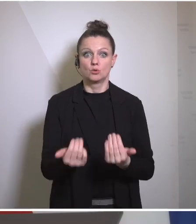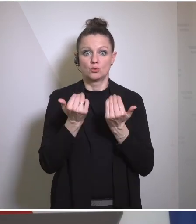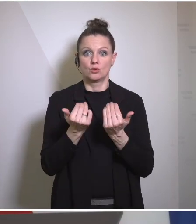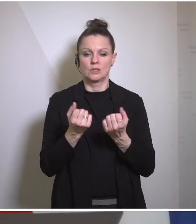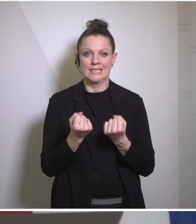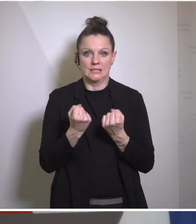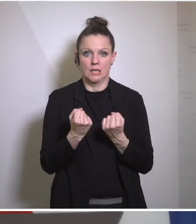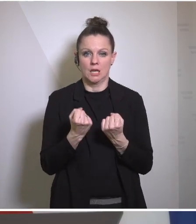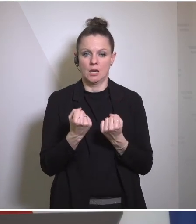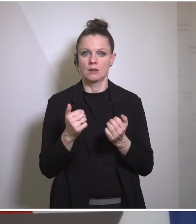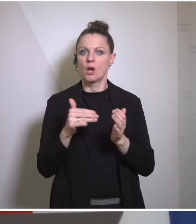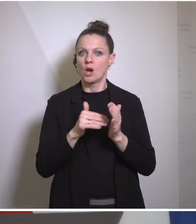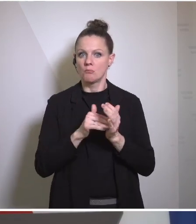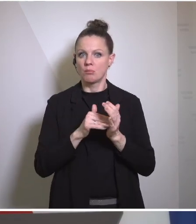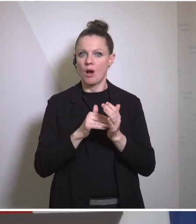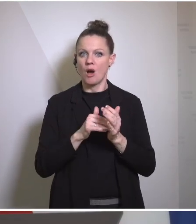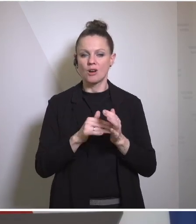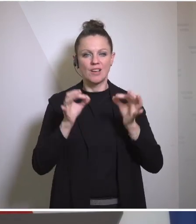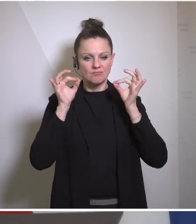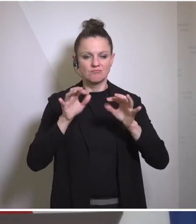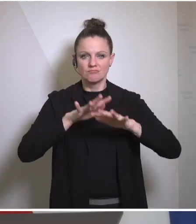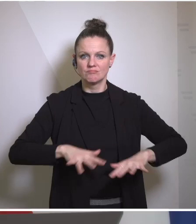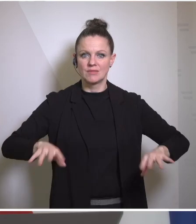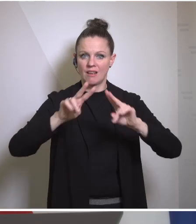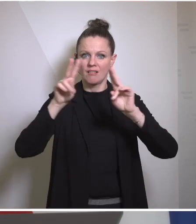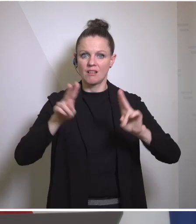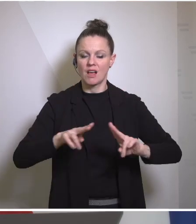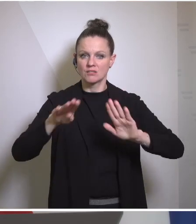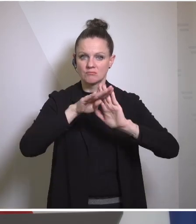a root based International order we need other countries whether they're big or small whether